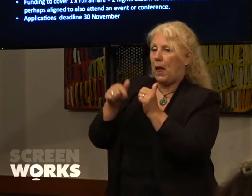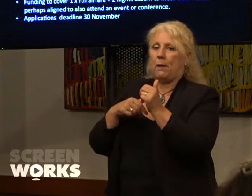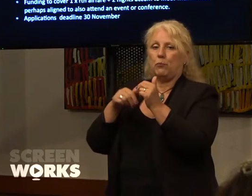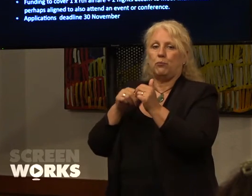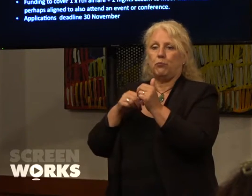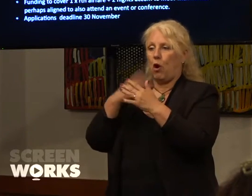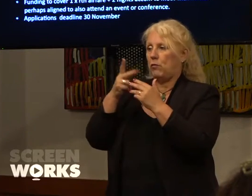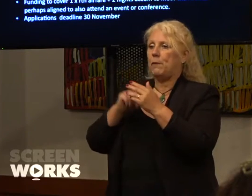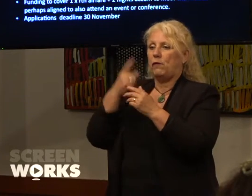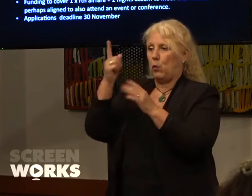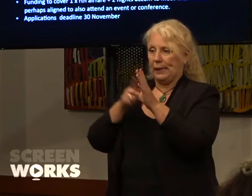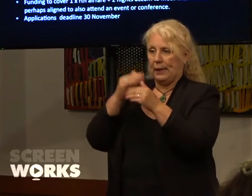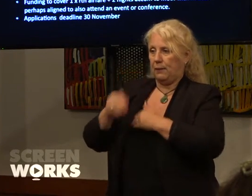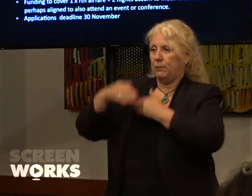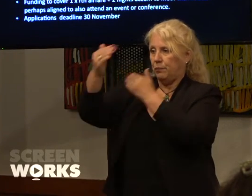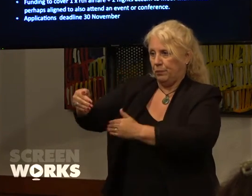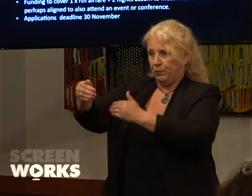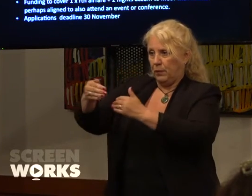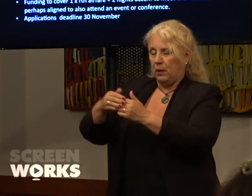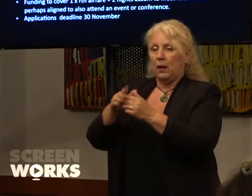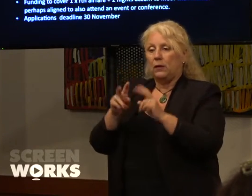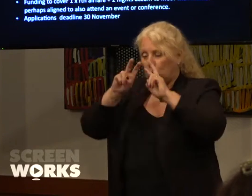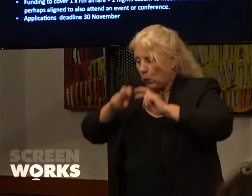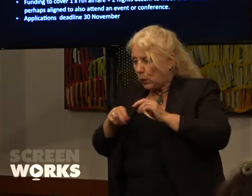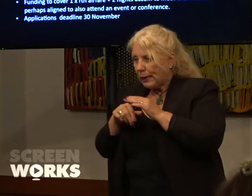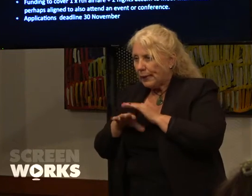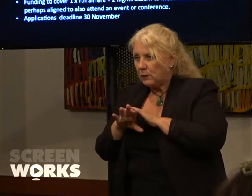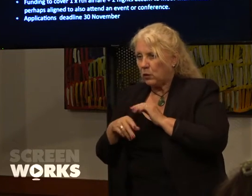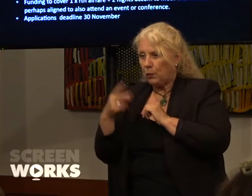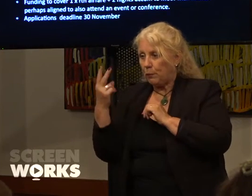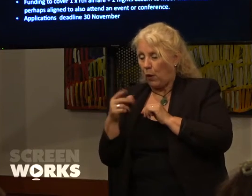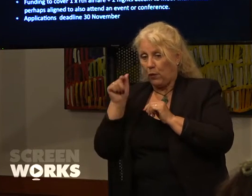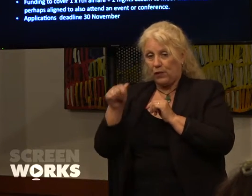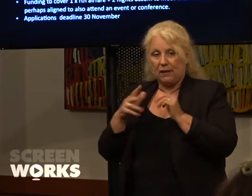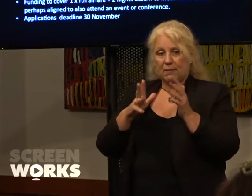of a year. To looking to both, this 'Match-Me' program is online under our